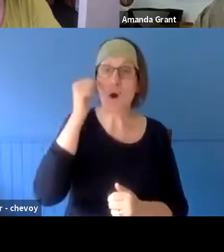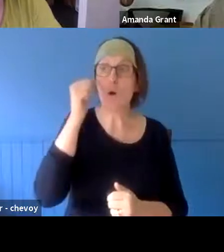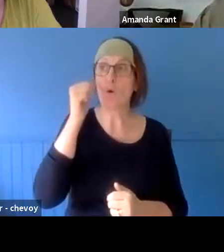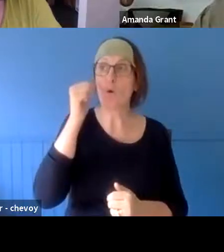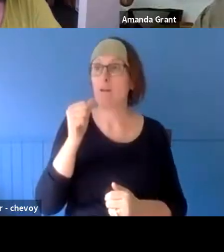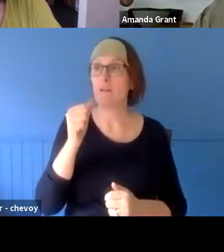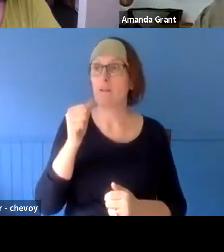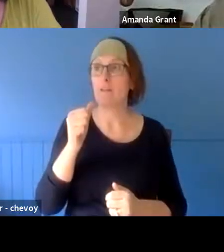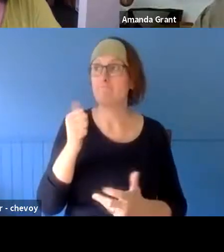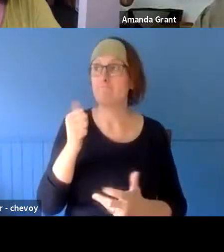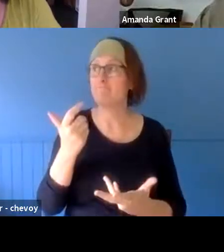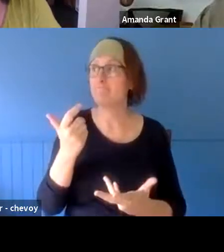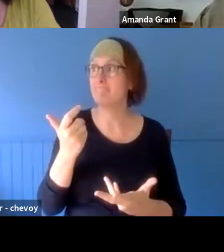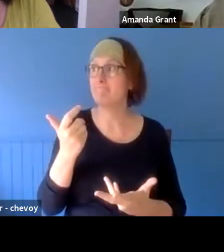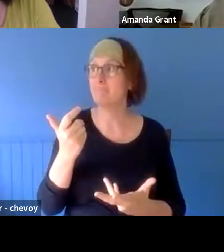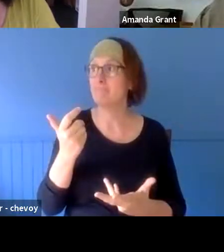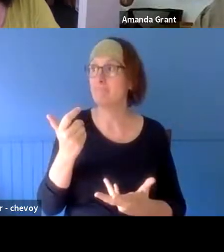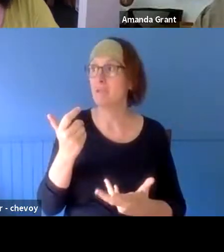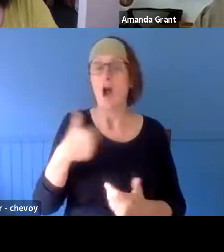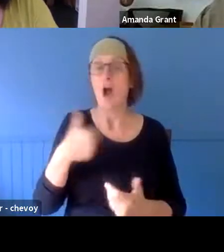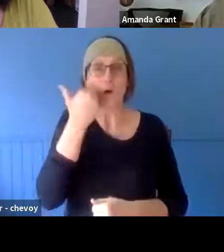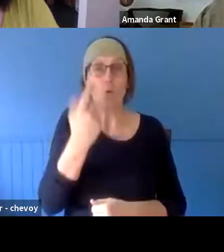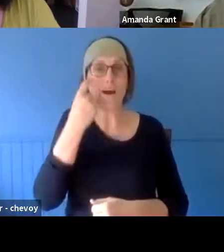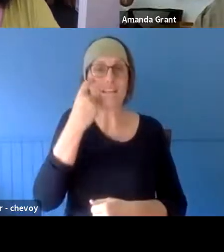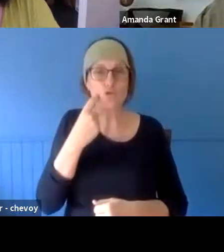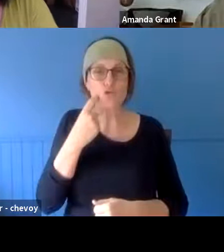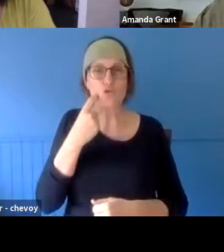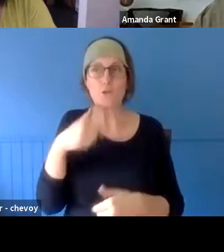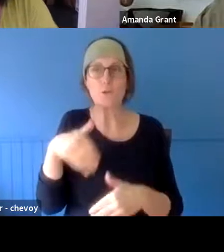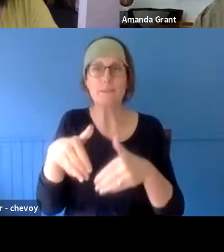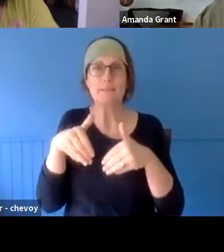a little bit. But as Christopher said, it helps you as well - this is